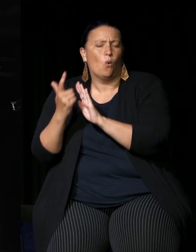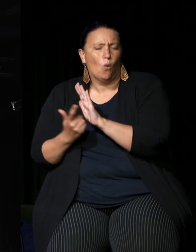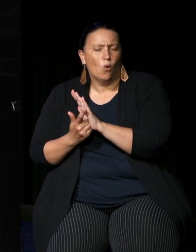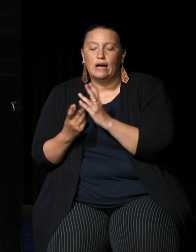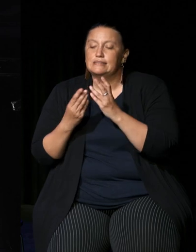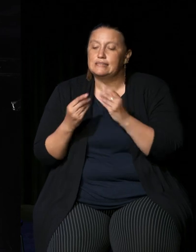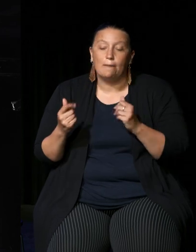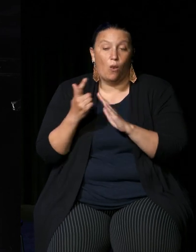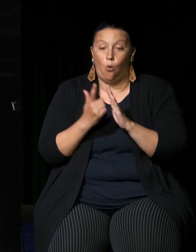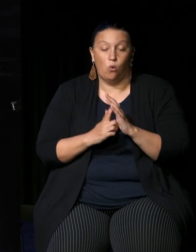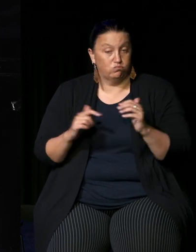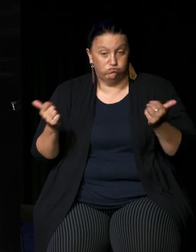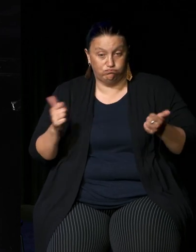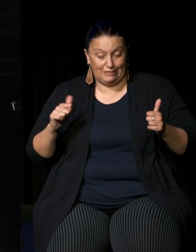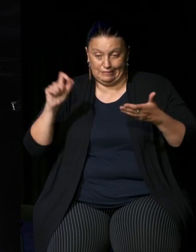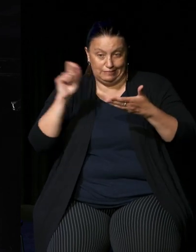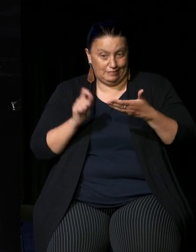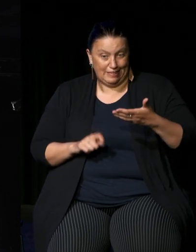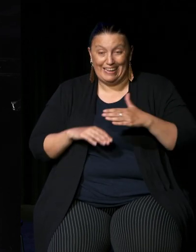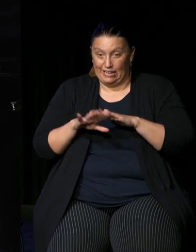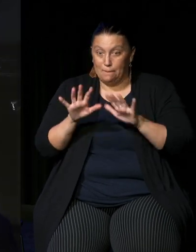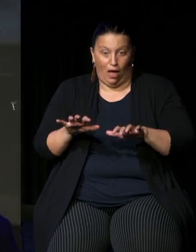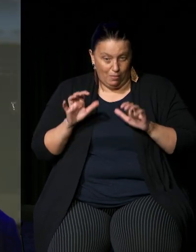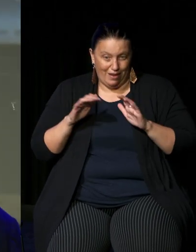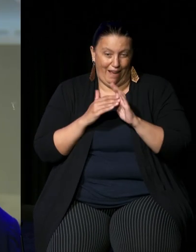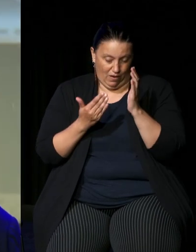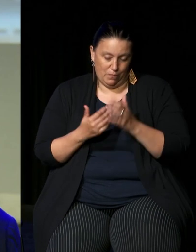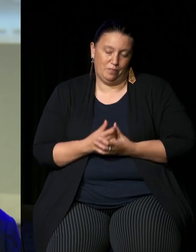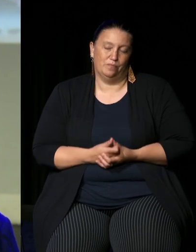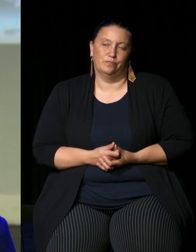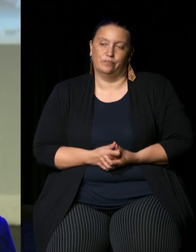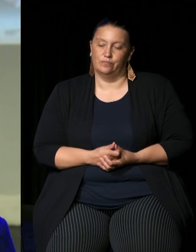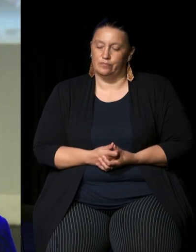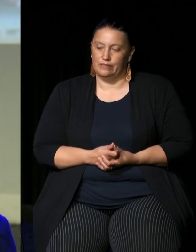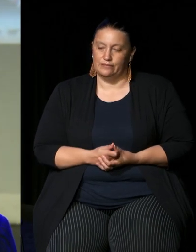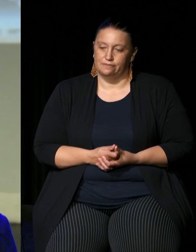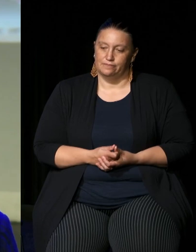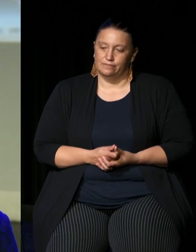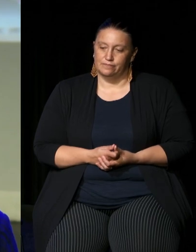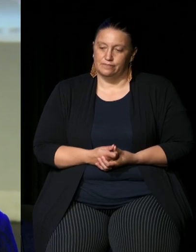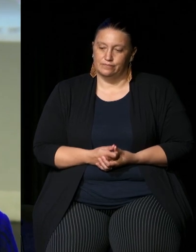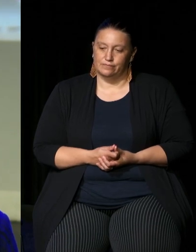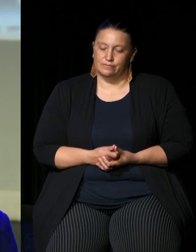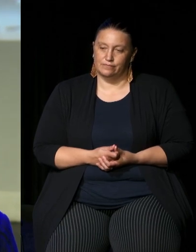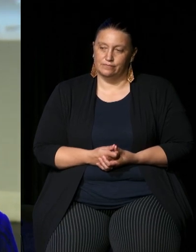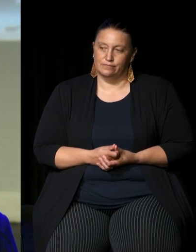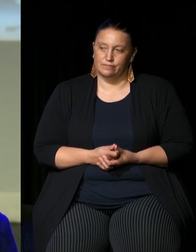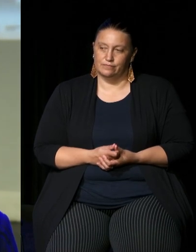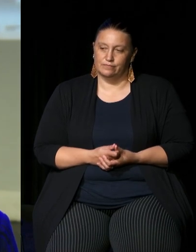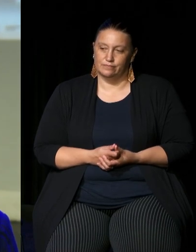of which is already in the parliament uh and and what it's really going to be the outcome